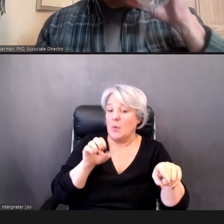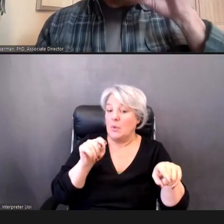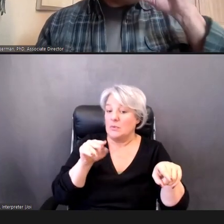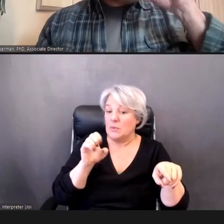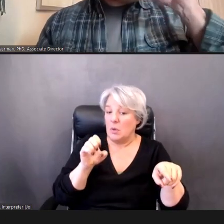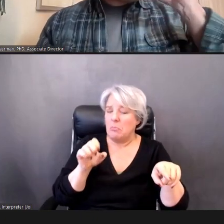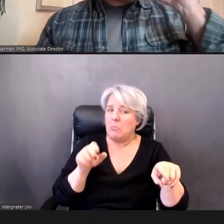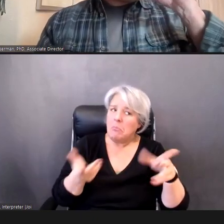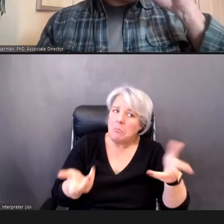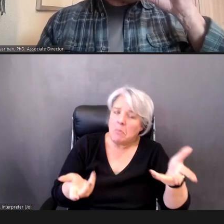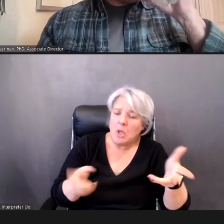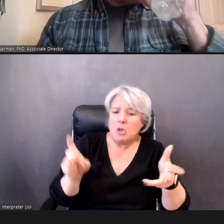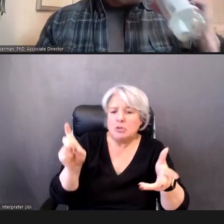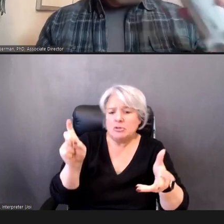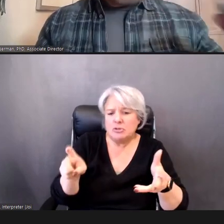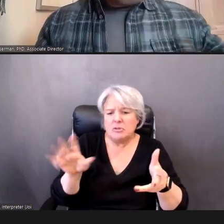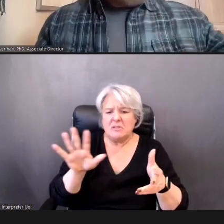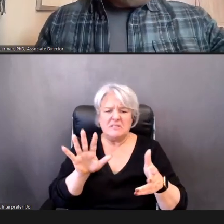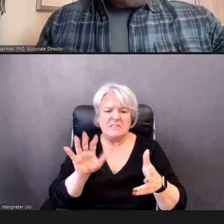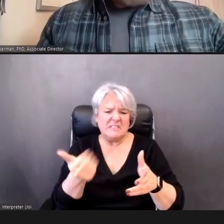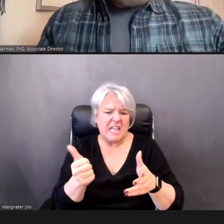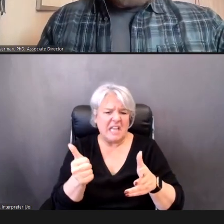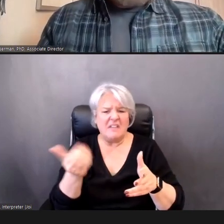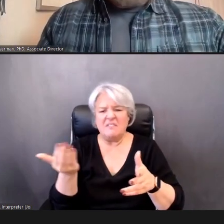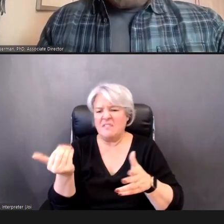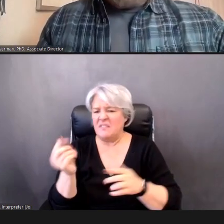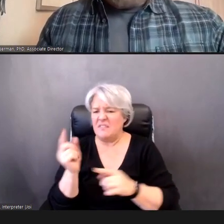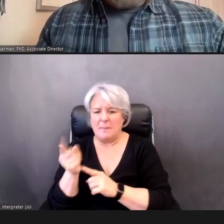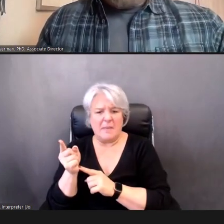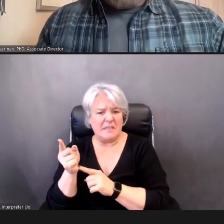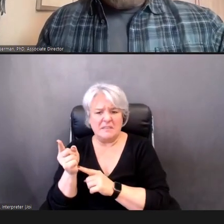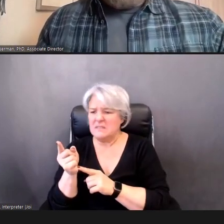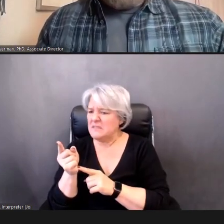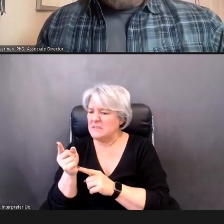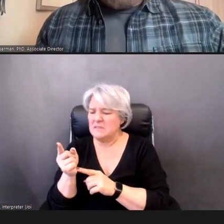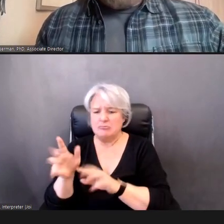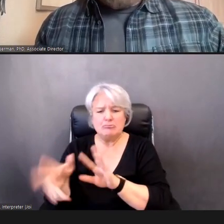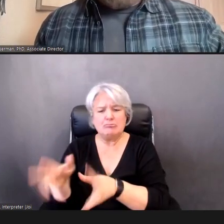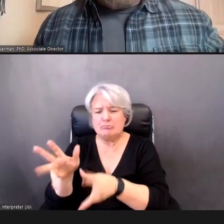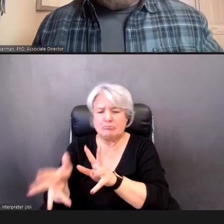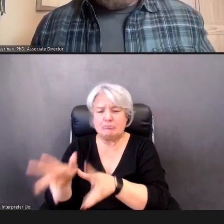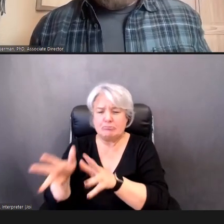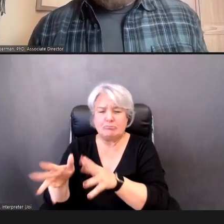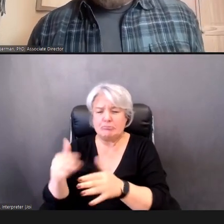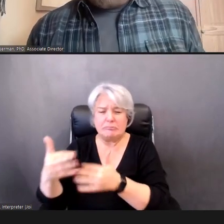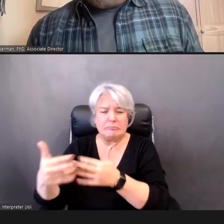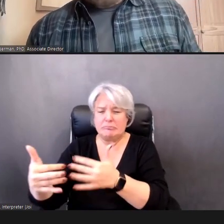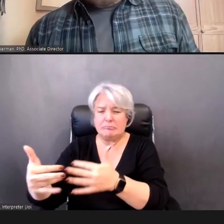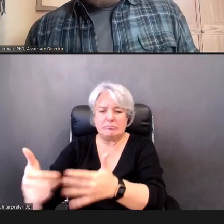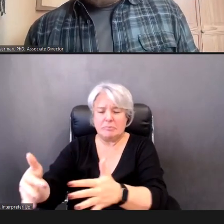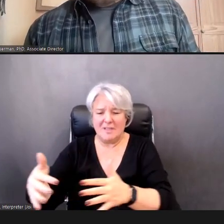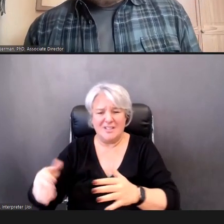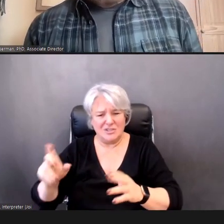minutes max; and that includes the conditioning step. So really, that conditioning should not take more than five minutes,